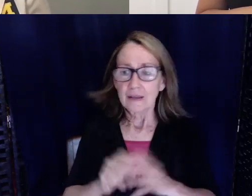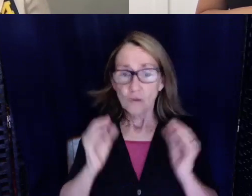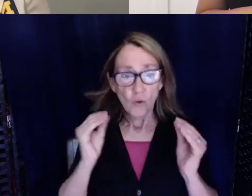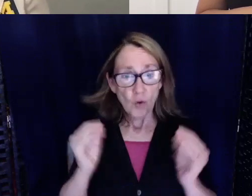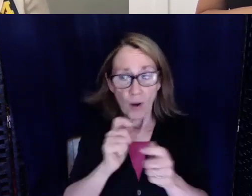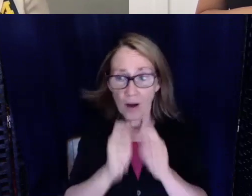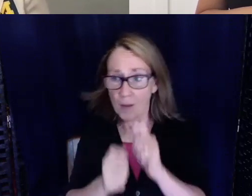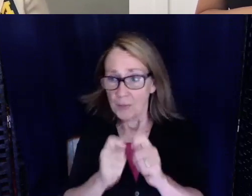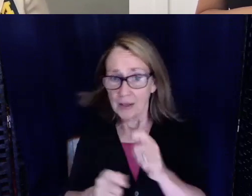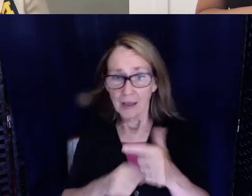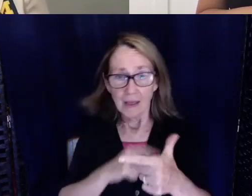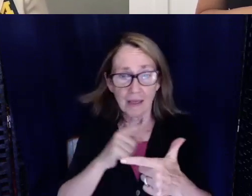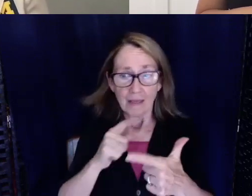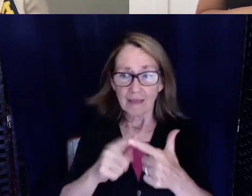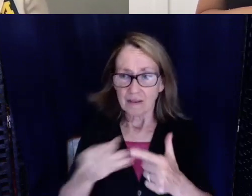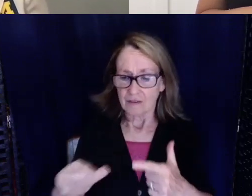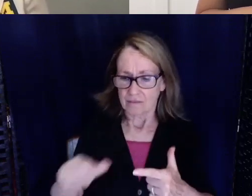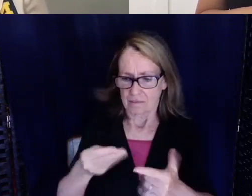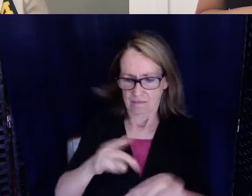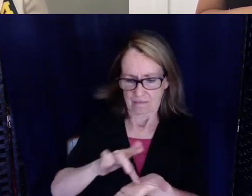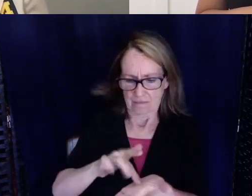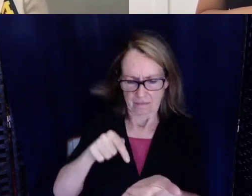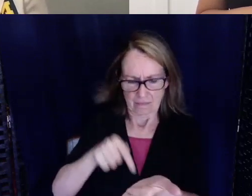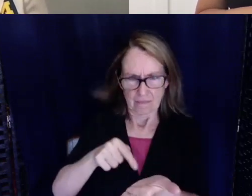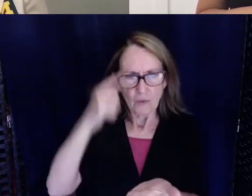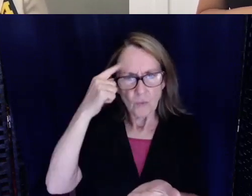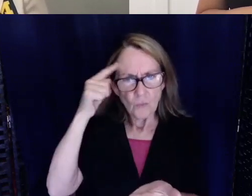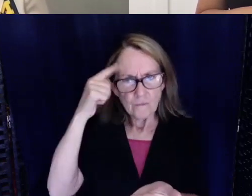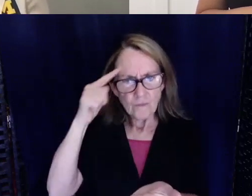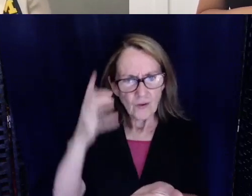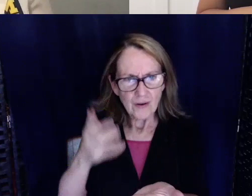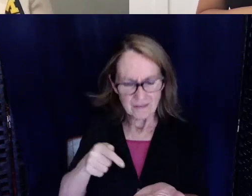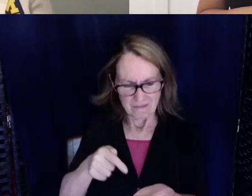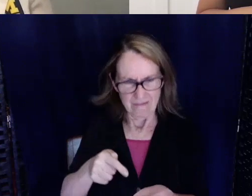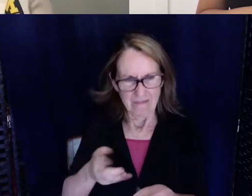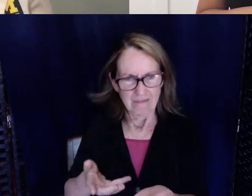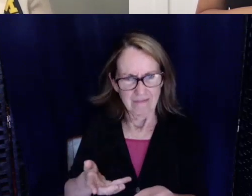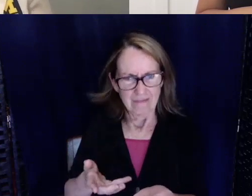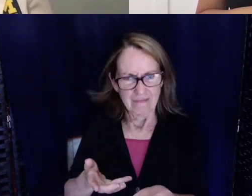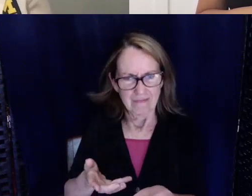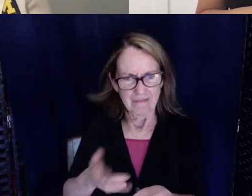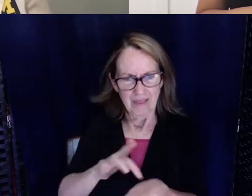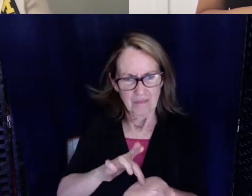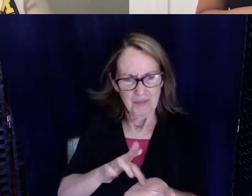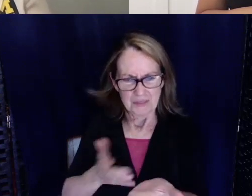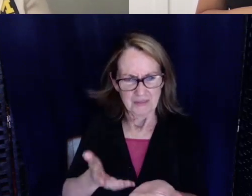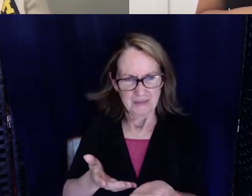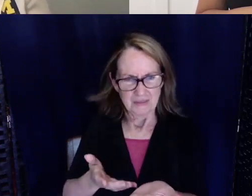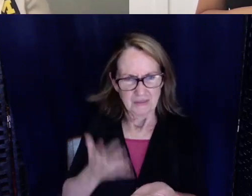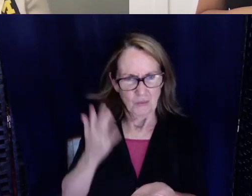end up getting a prescription that you have no idea anything about. If you really don't understand your